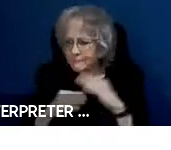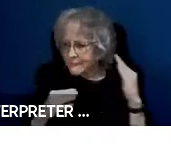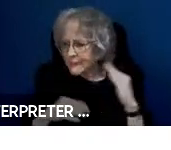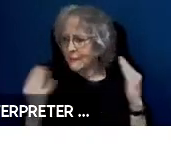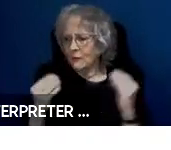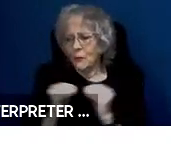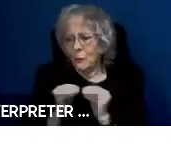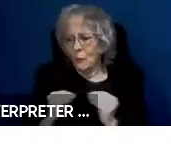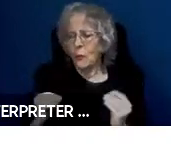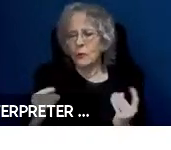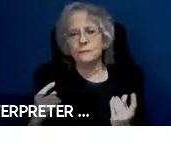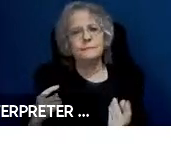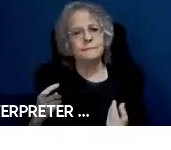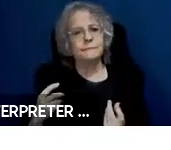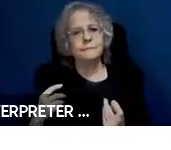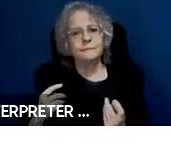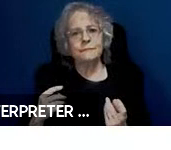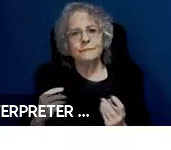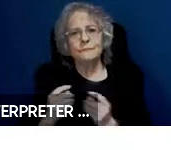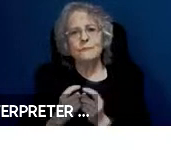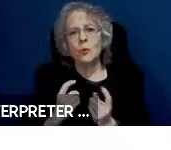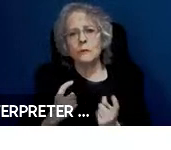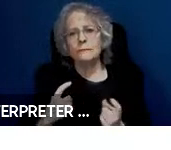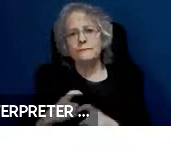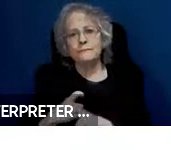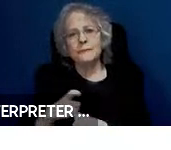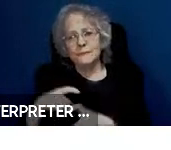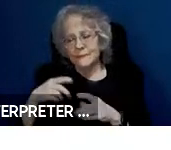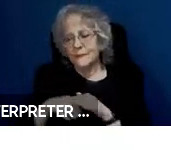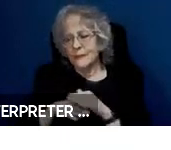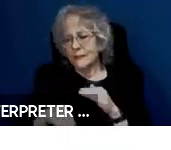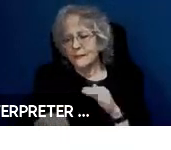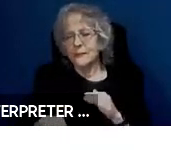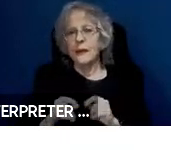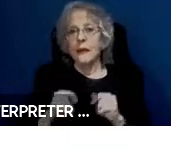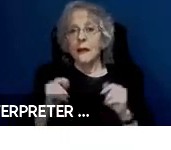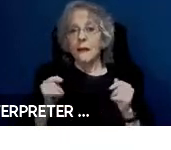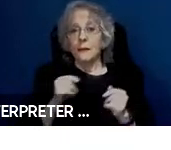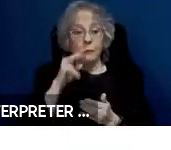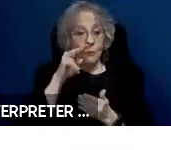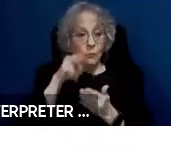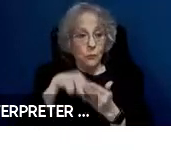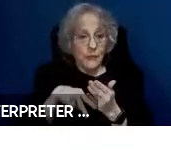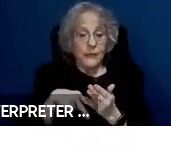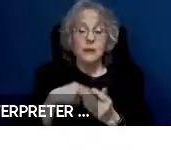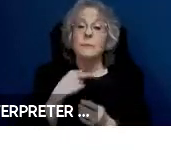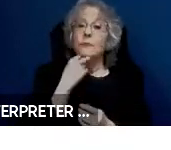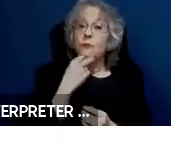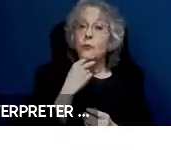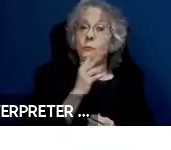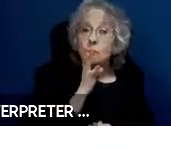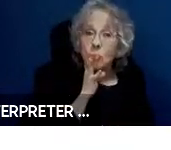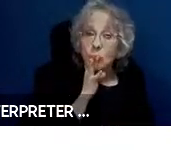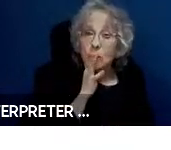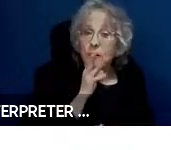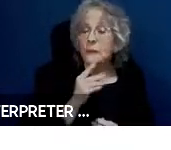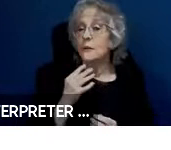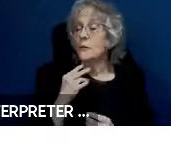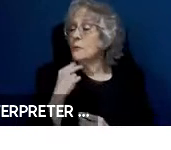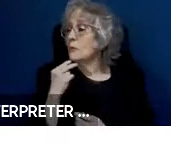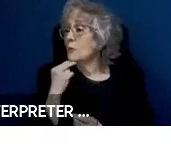reading that is it is verbal and it could be verbal by talking or verbal visual. But how do you